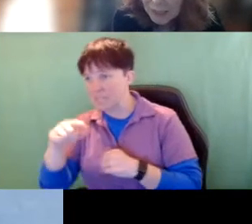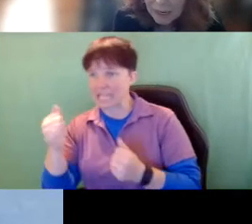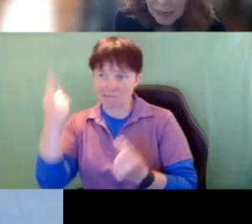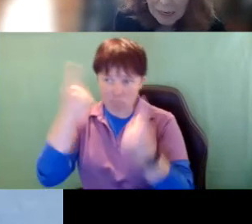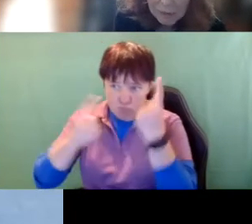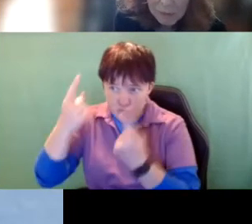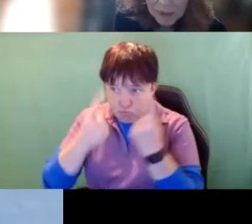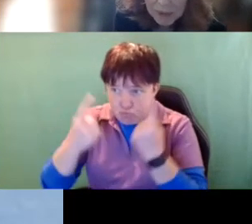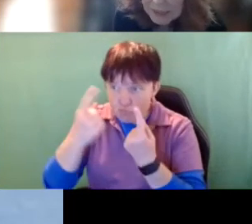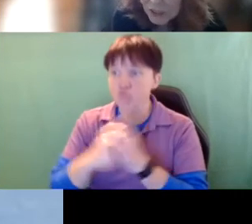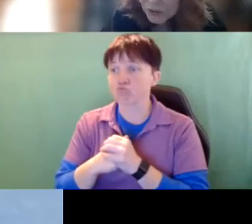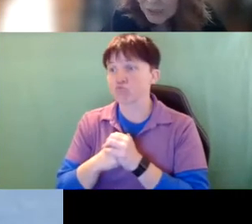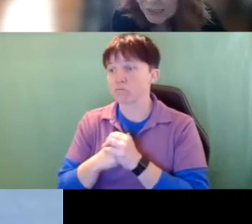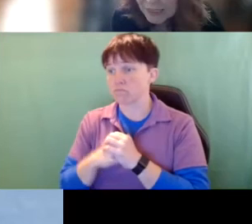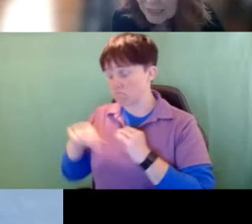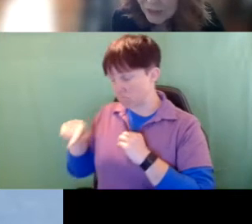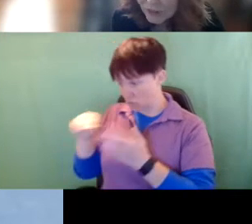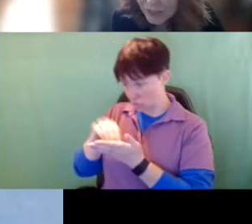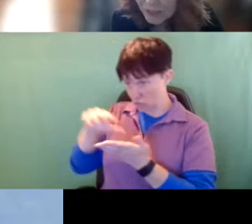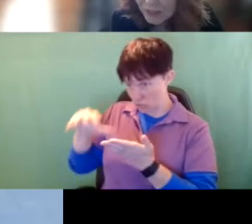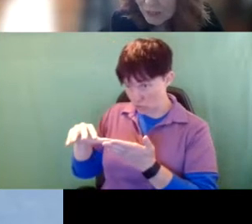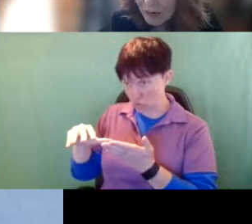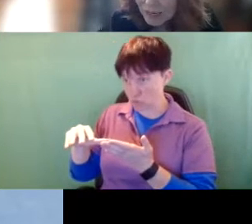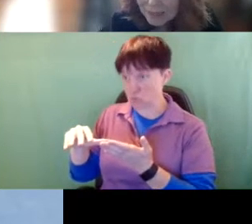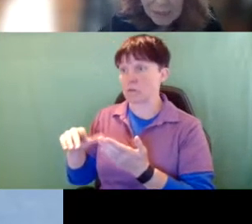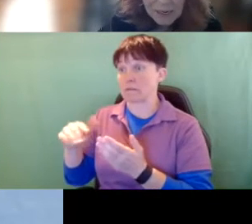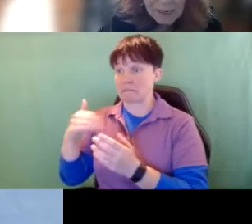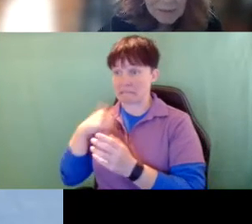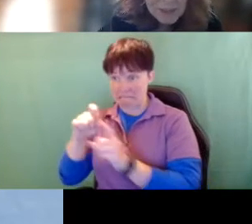whether the student needs an interviewer or not.